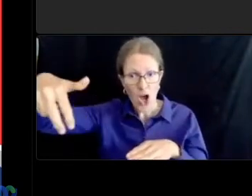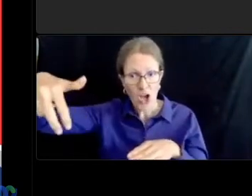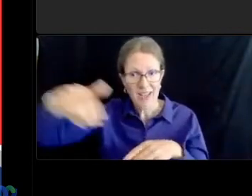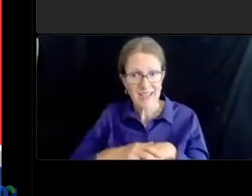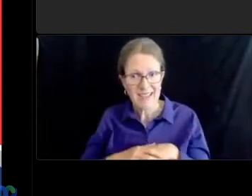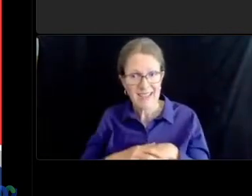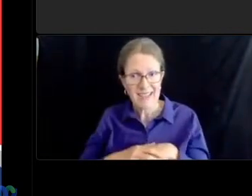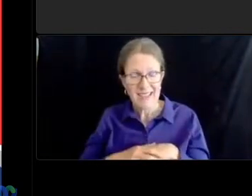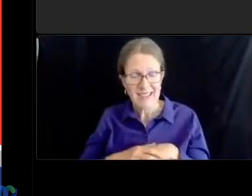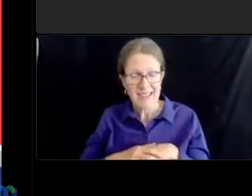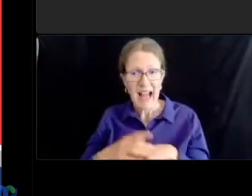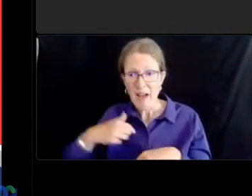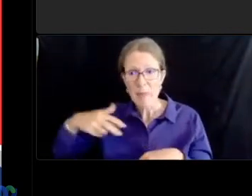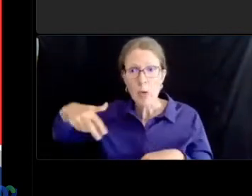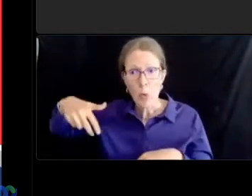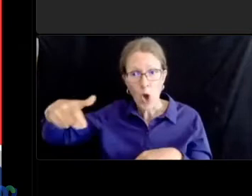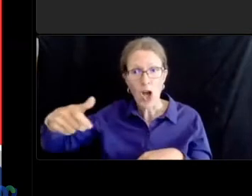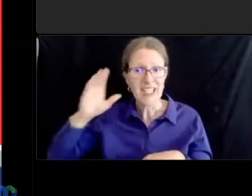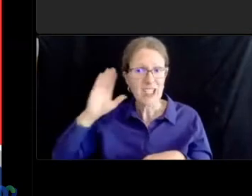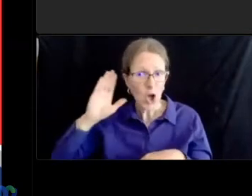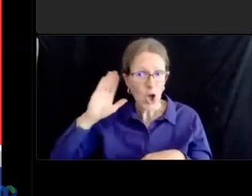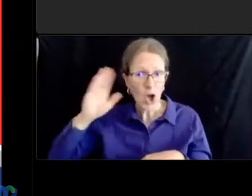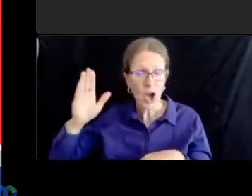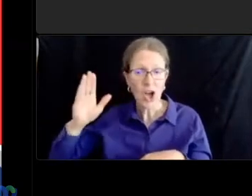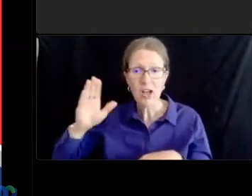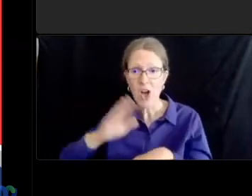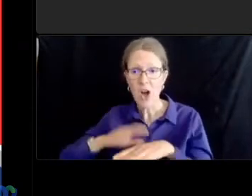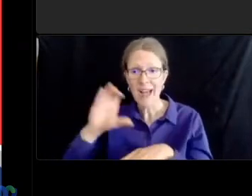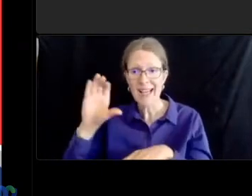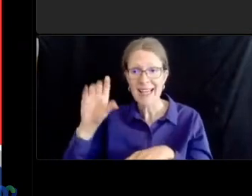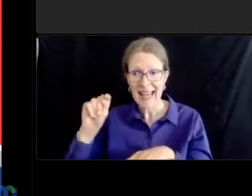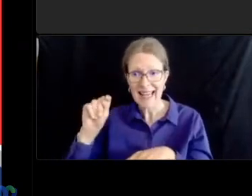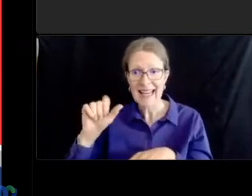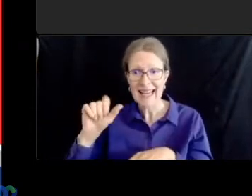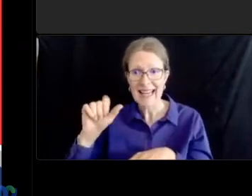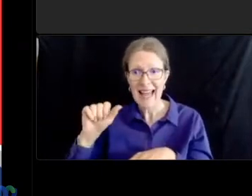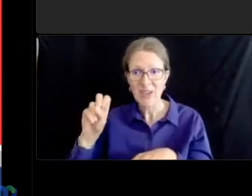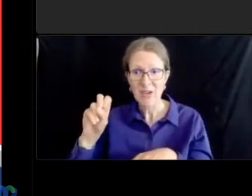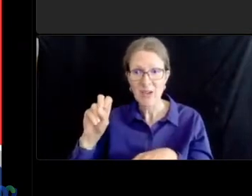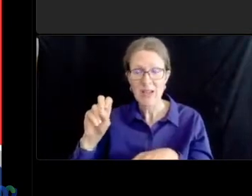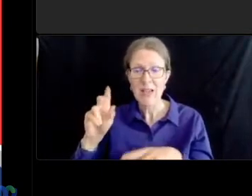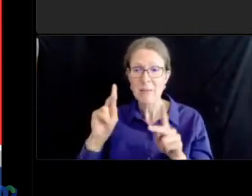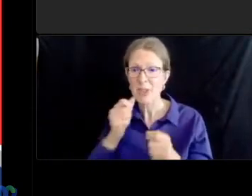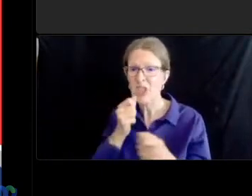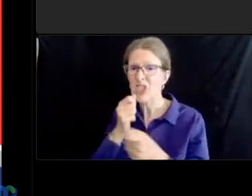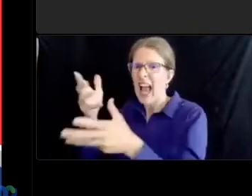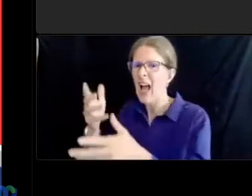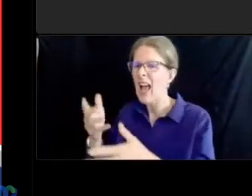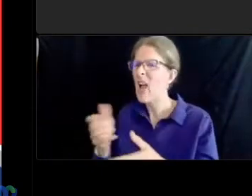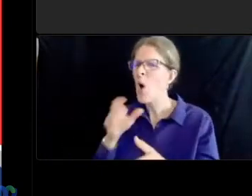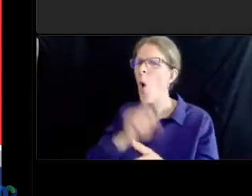bicyclists shout at me get out of the way old lady so i'd like to know how you're going to